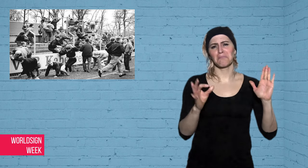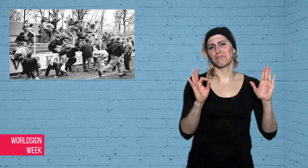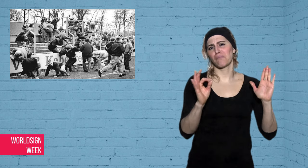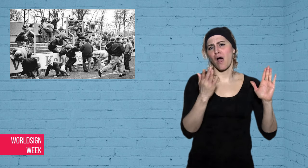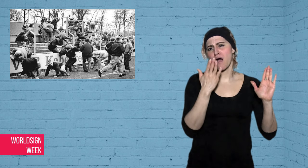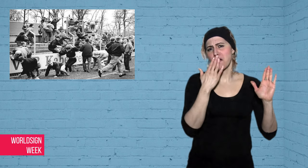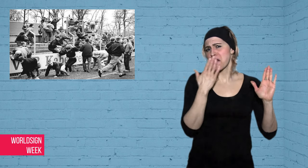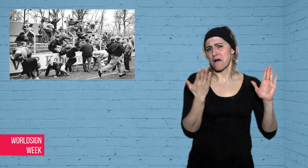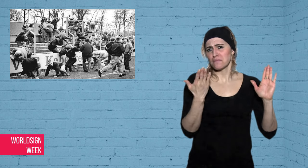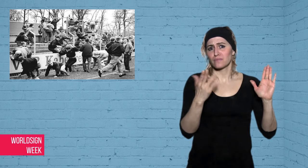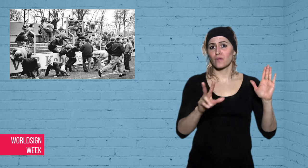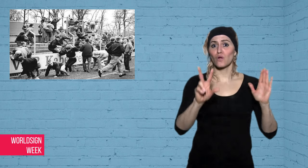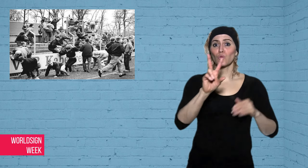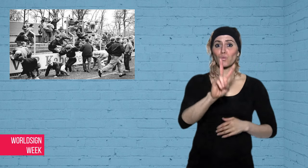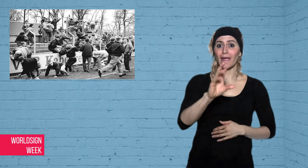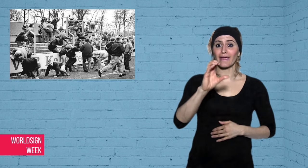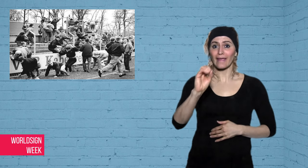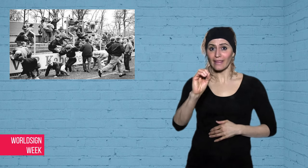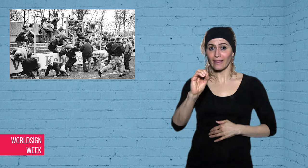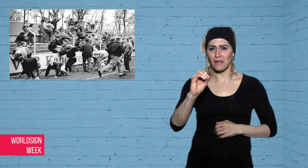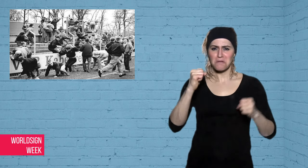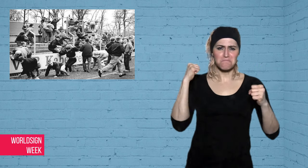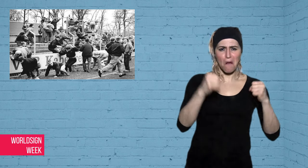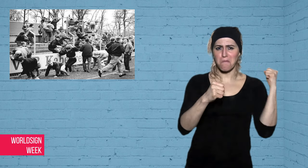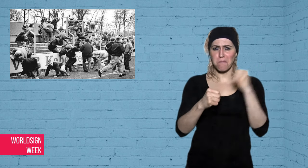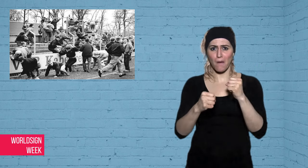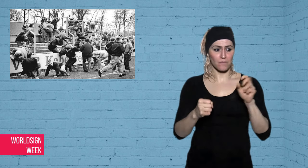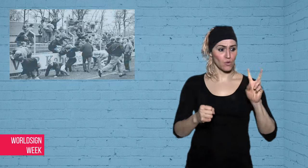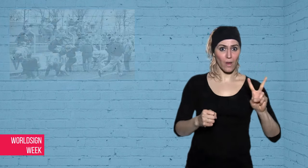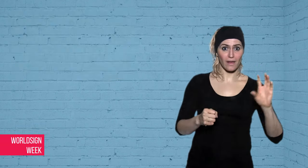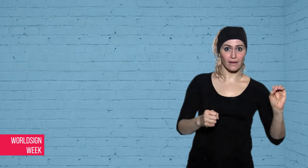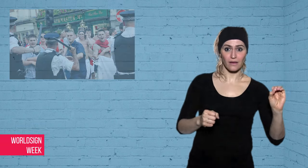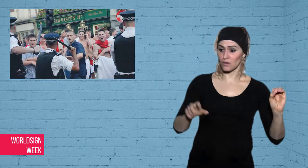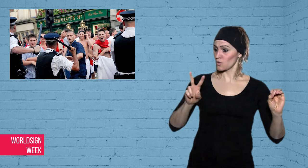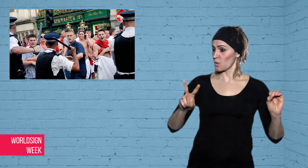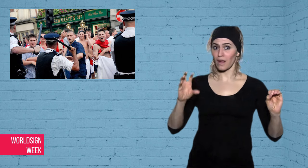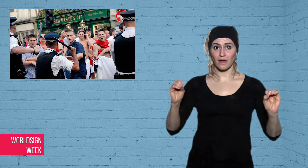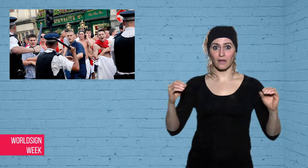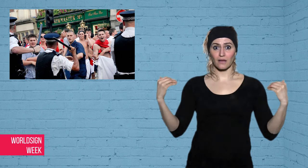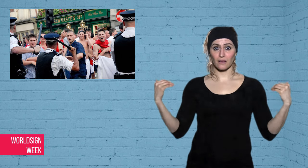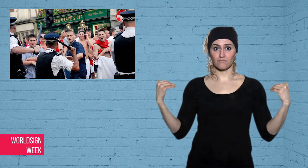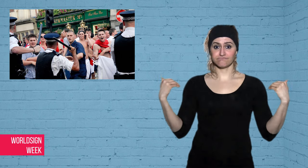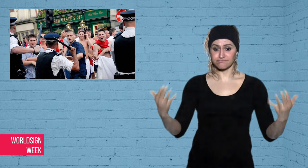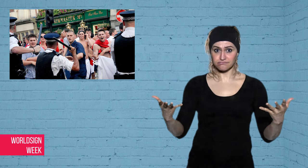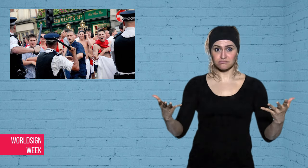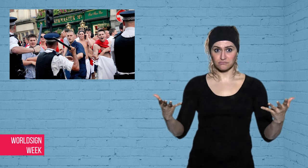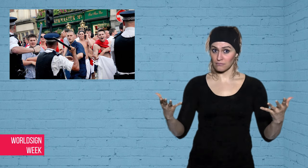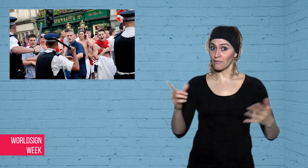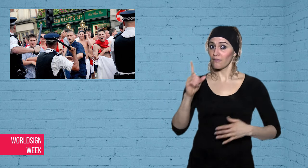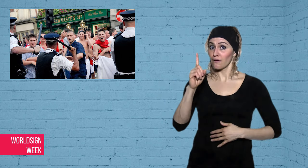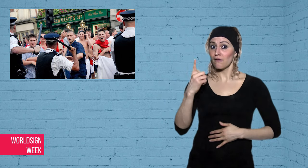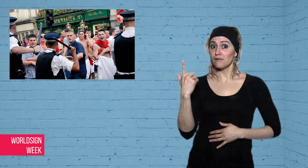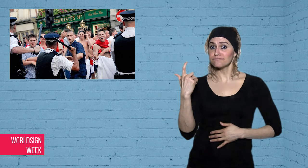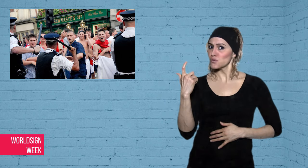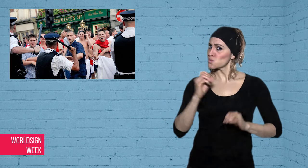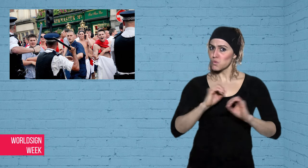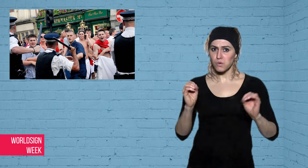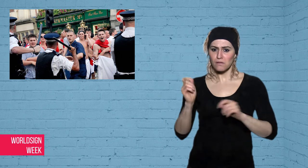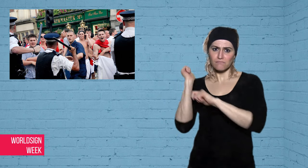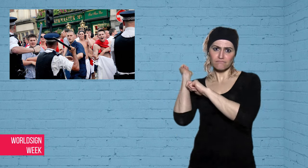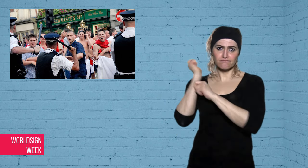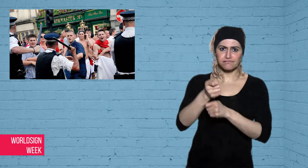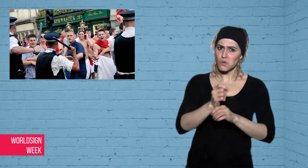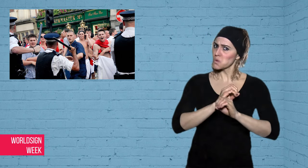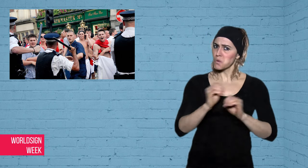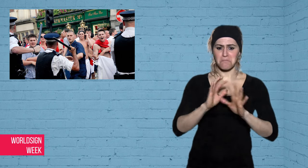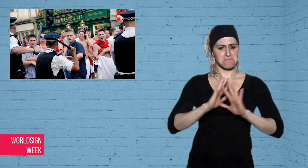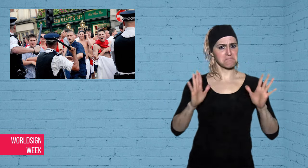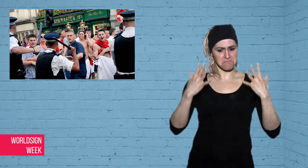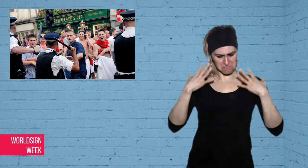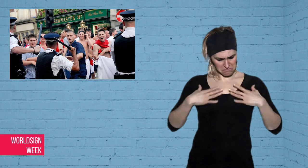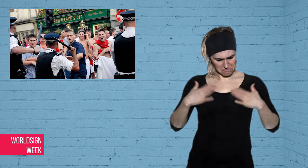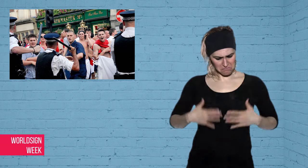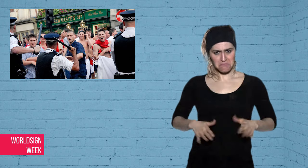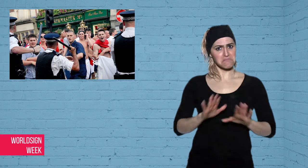The rules are simple: 20 fighters on